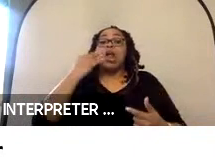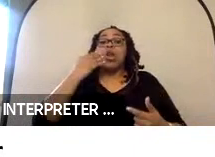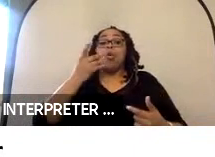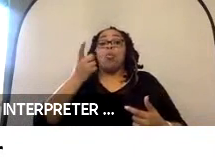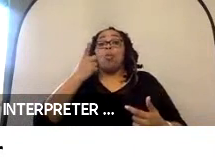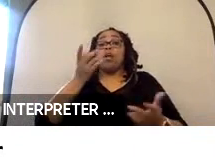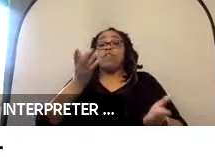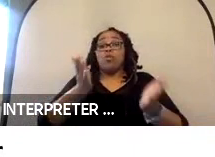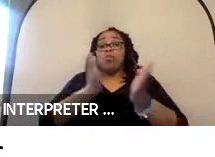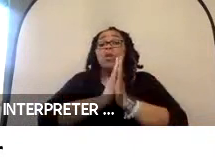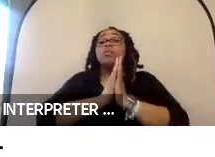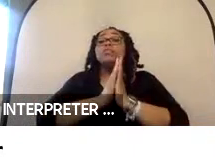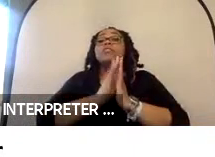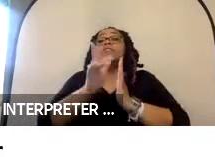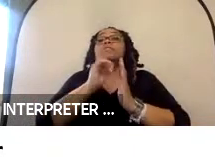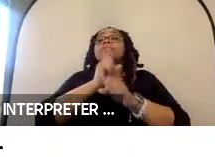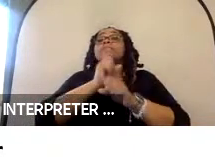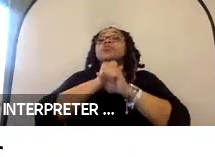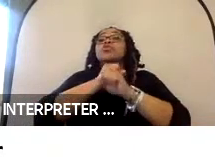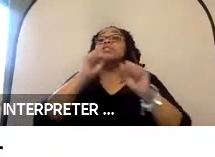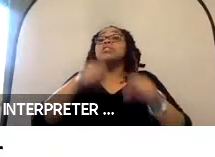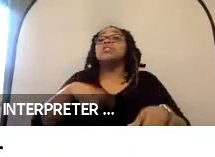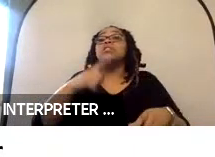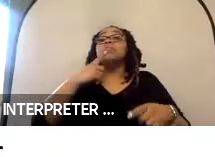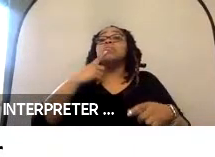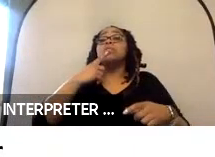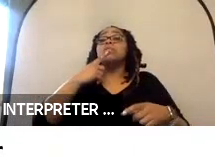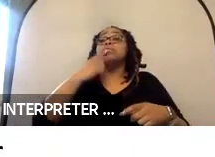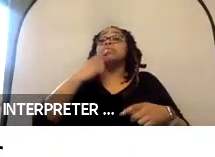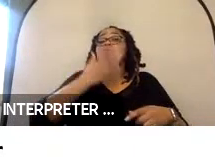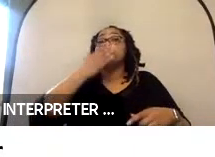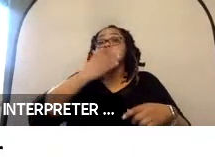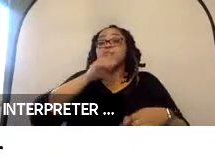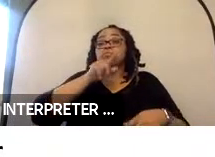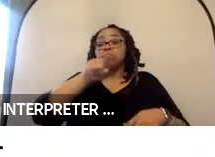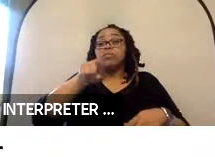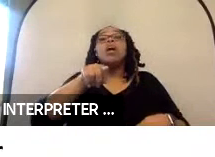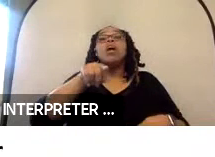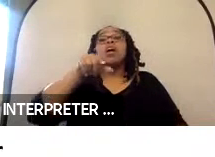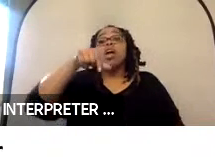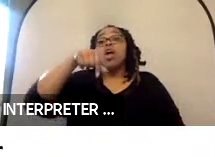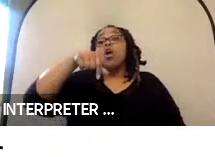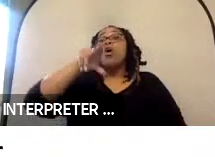is that the securement system would be forward-facing. The Quantum is a rear-facing securement system